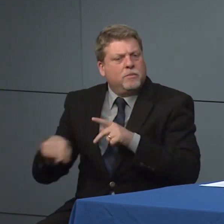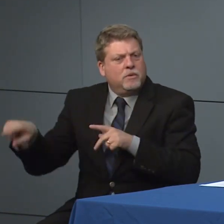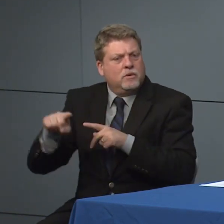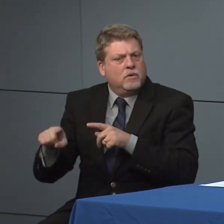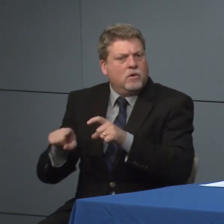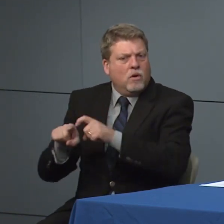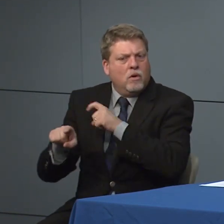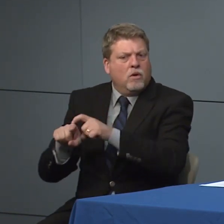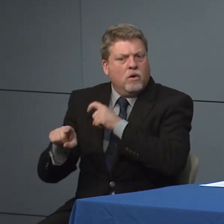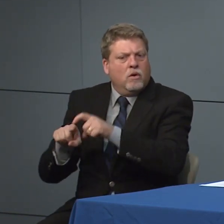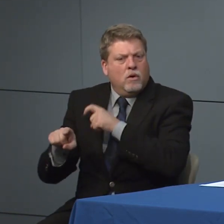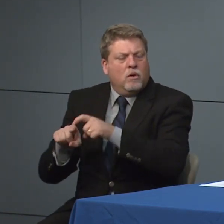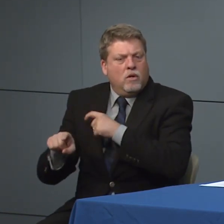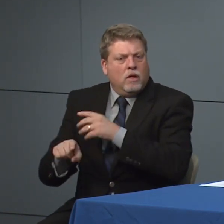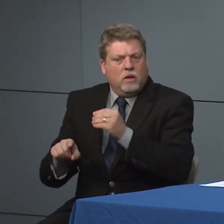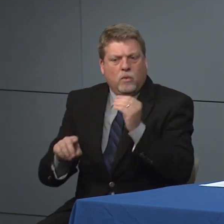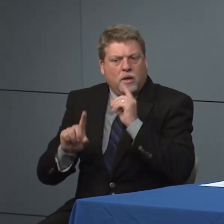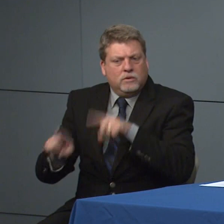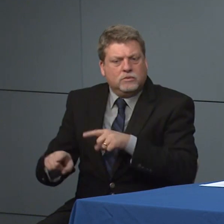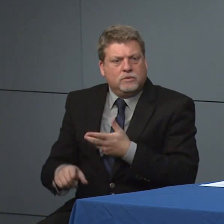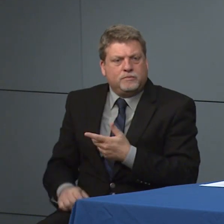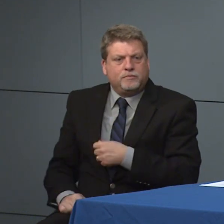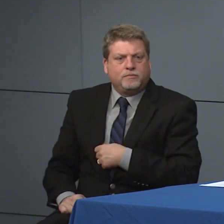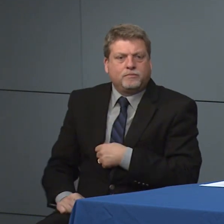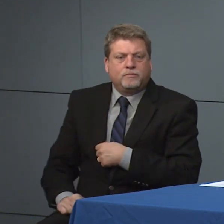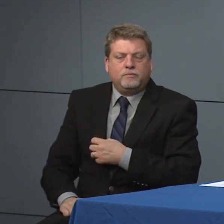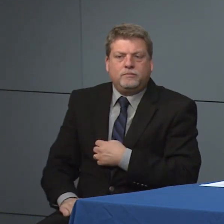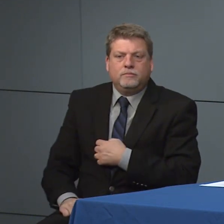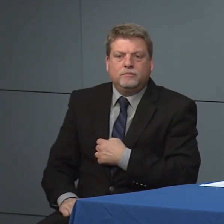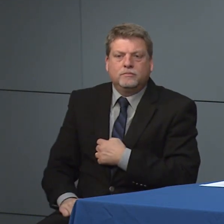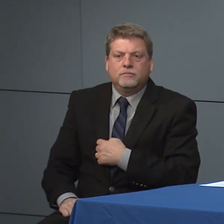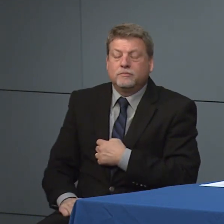calling so waiting.